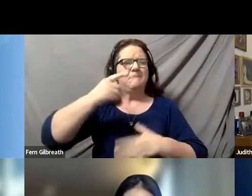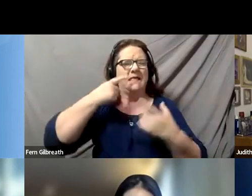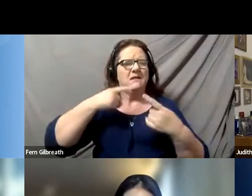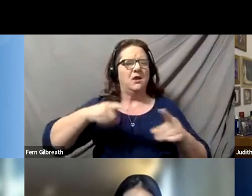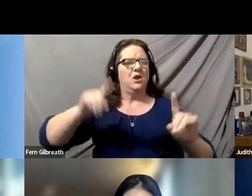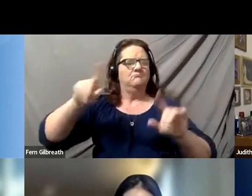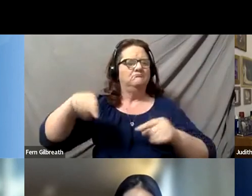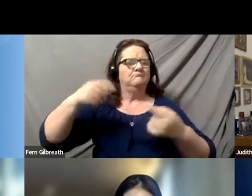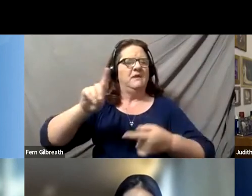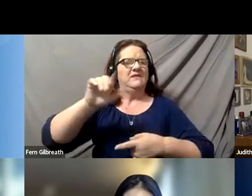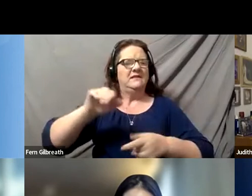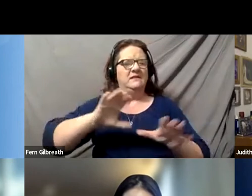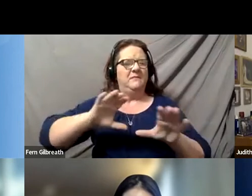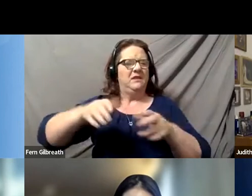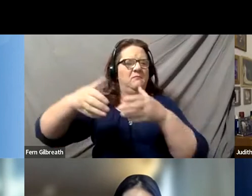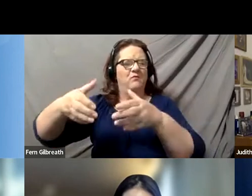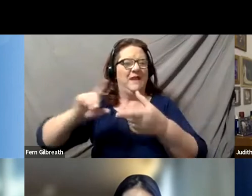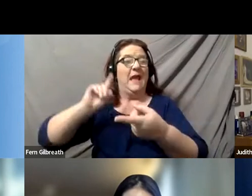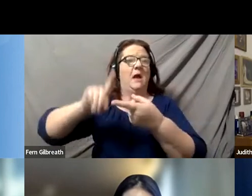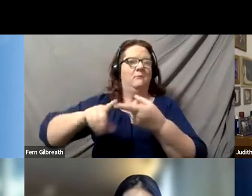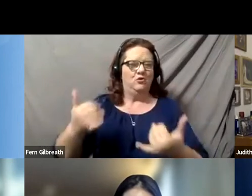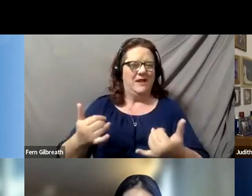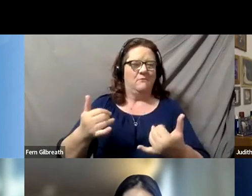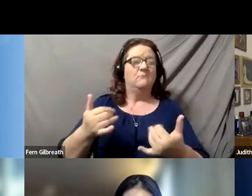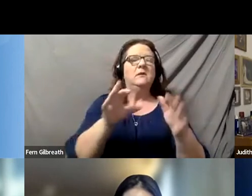of the disability movement to date?